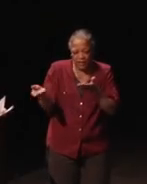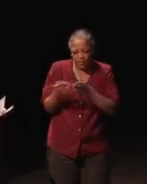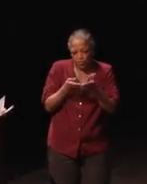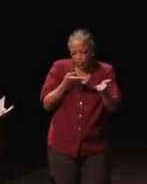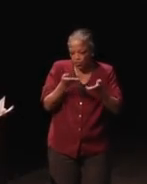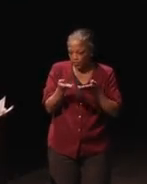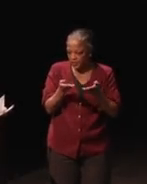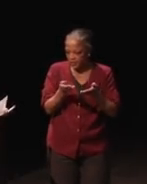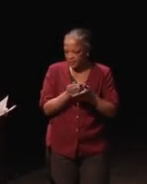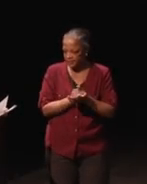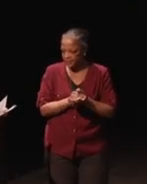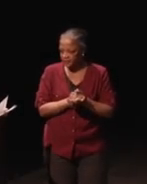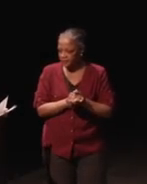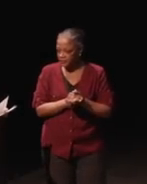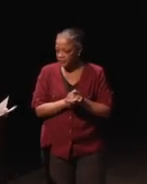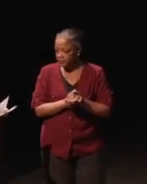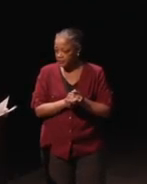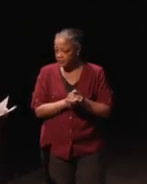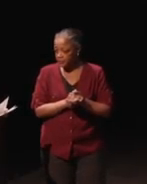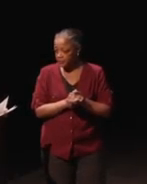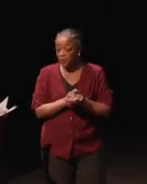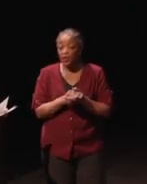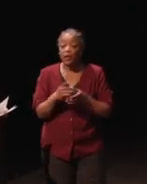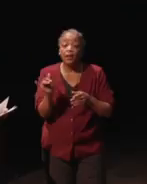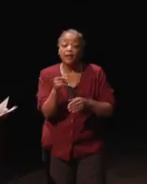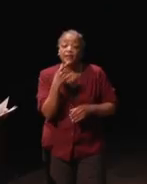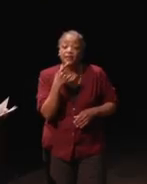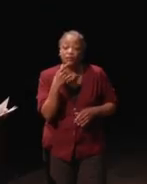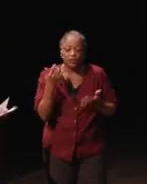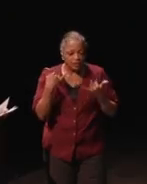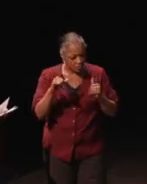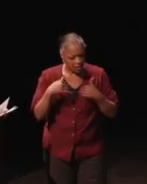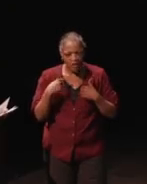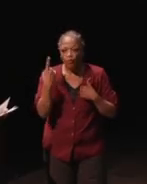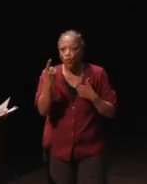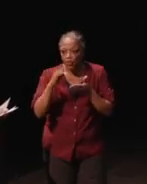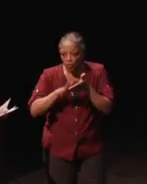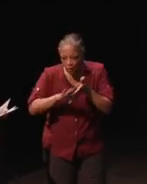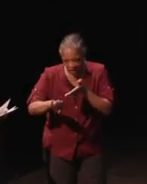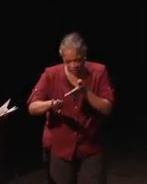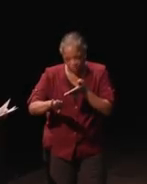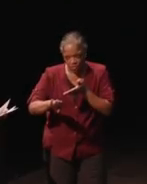Okay, so, as I said we still have one waiver in effect,